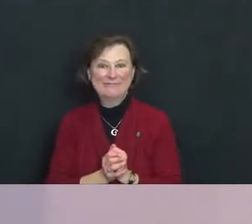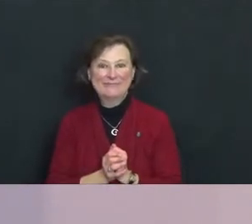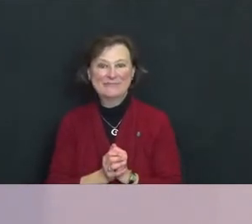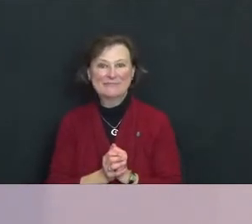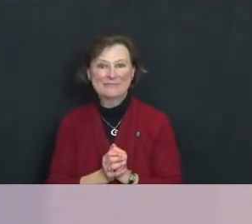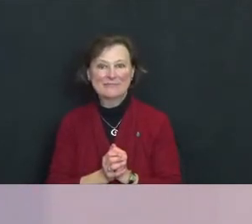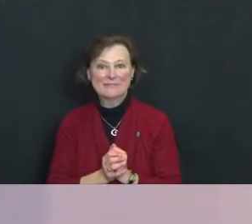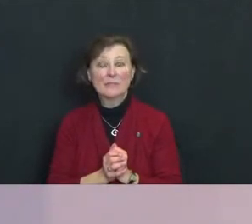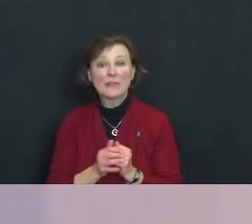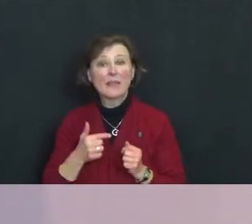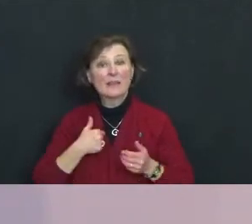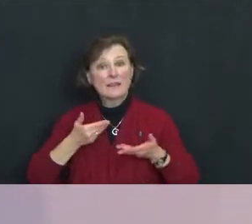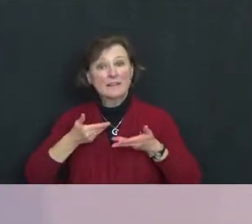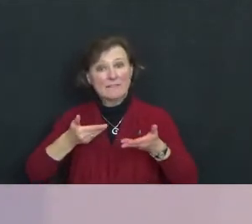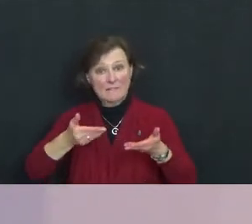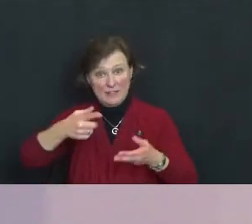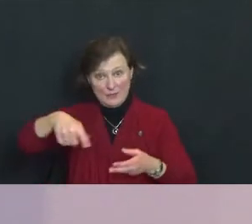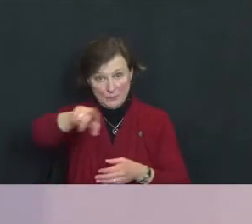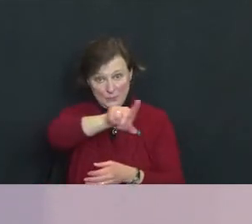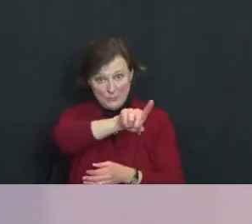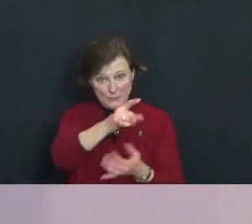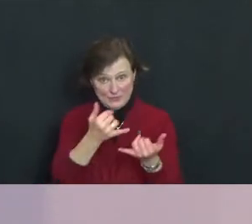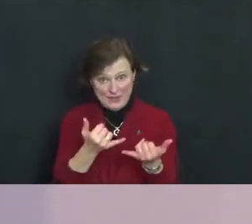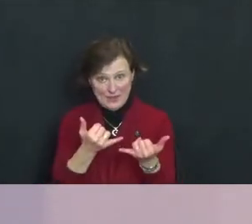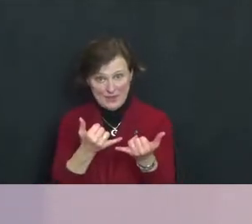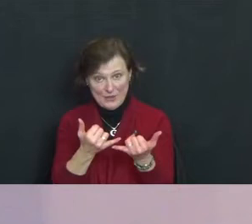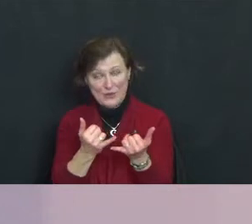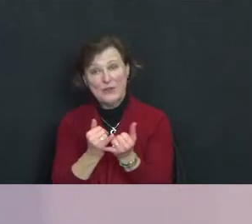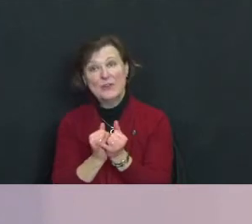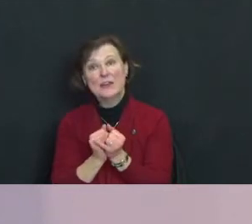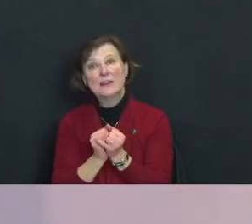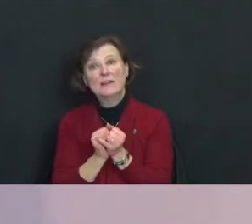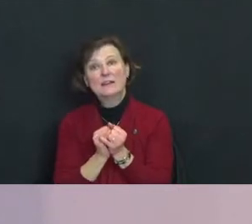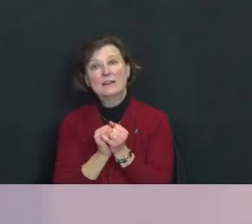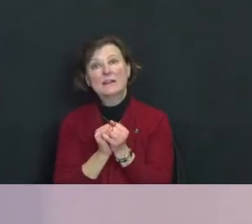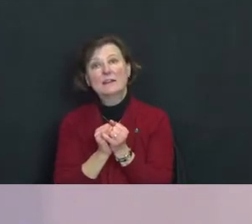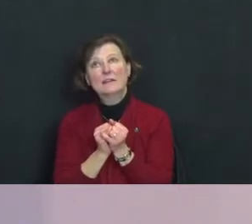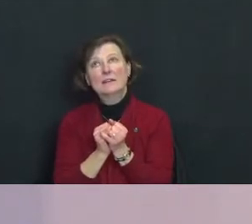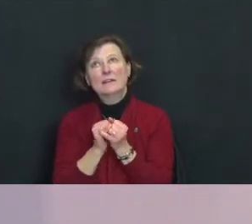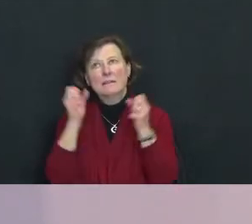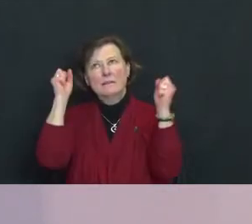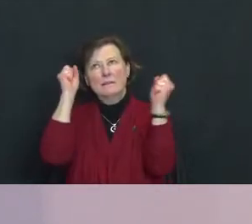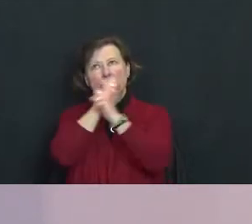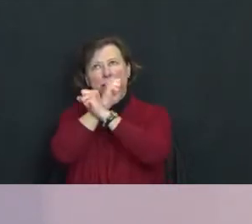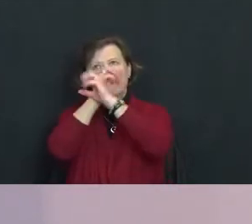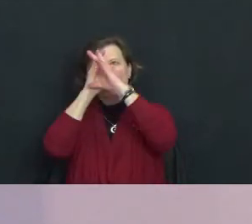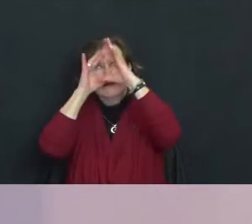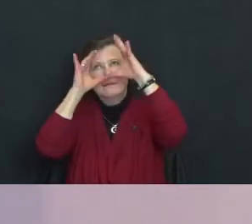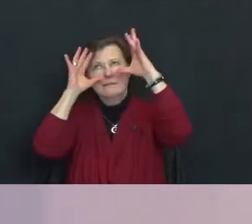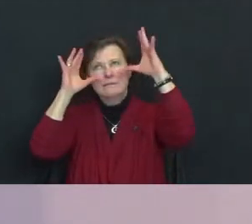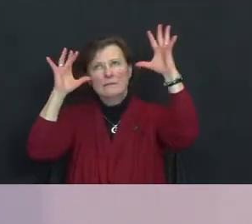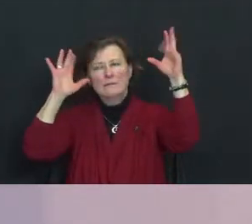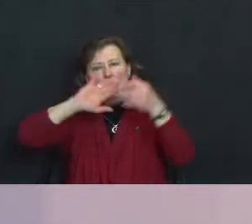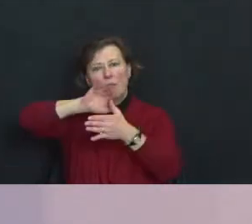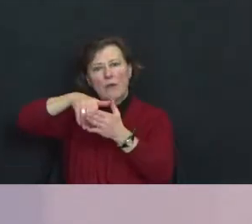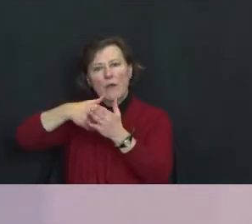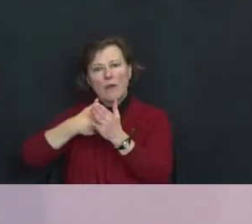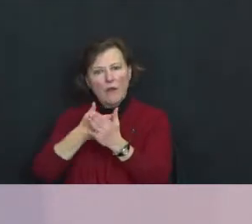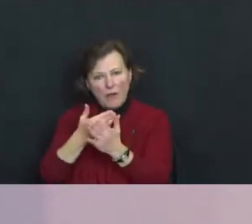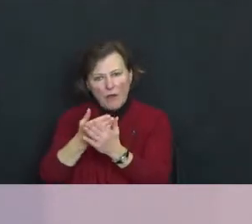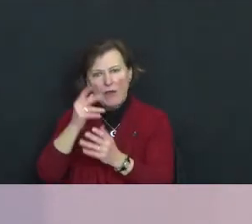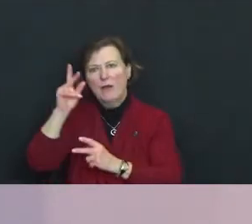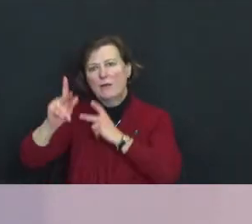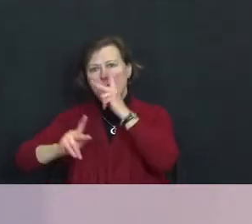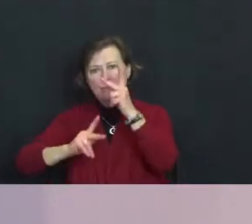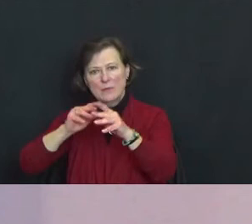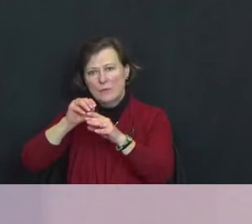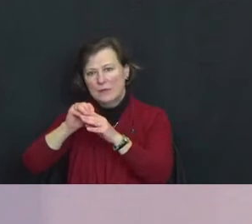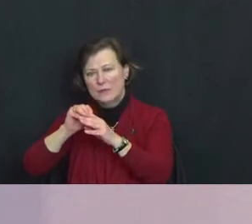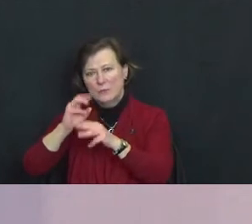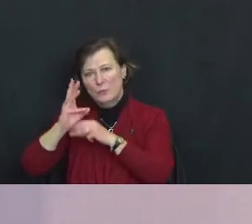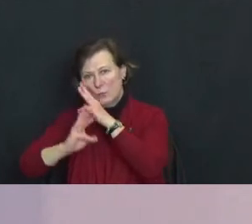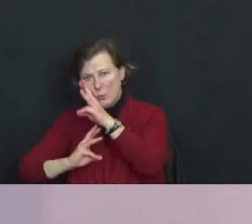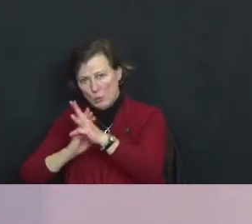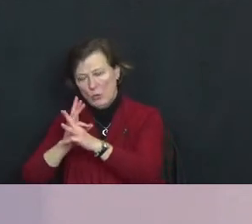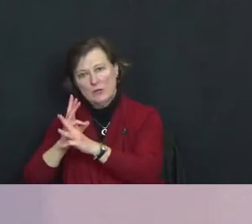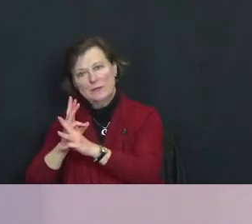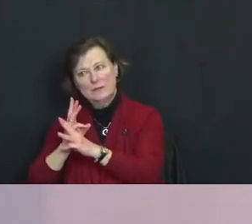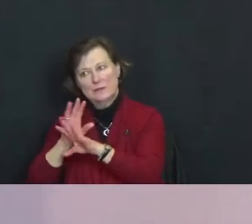And I invite you now, to envision all those in the world, all those in the world whom